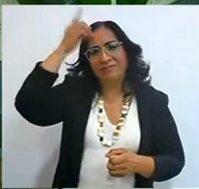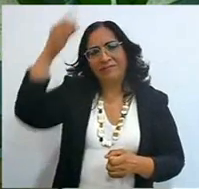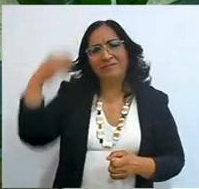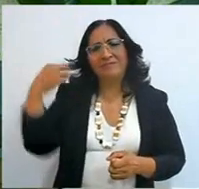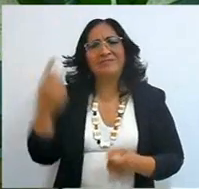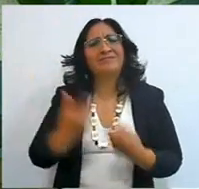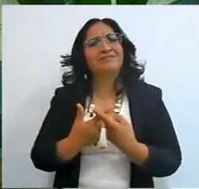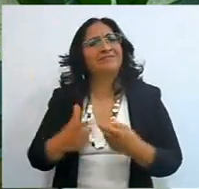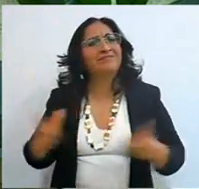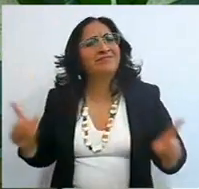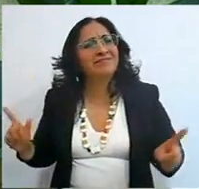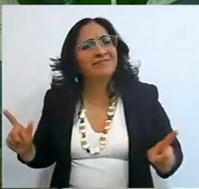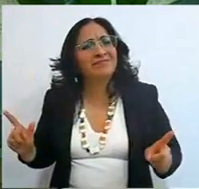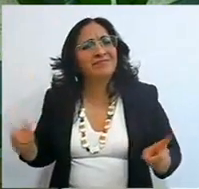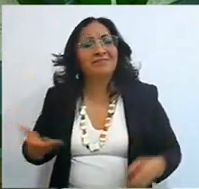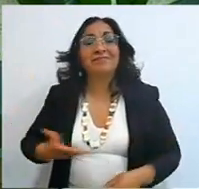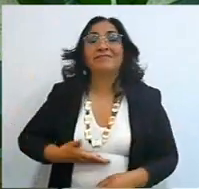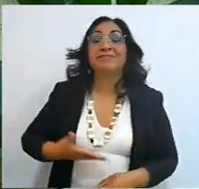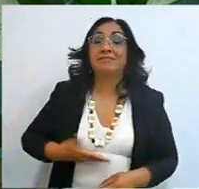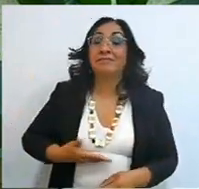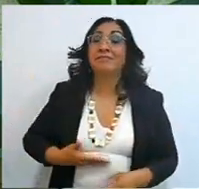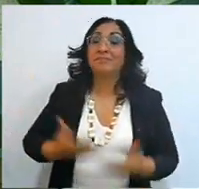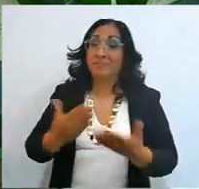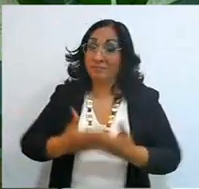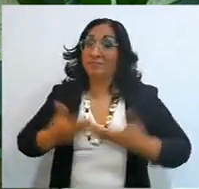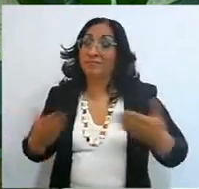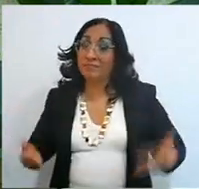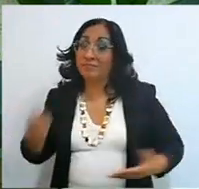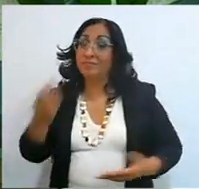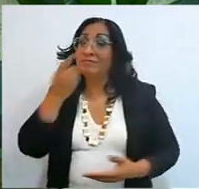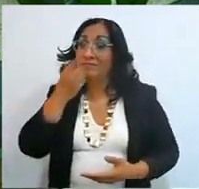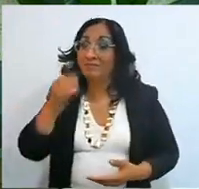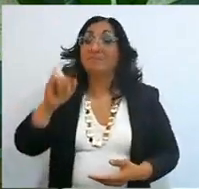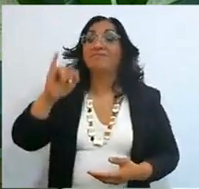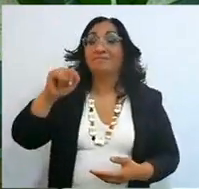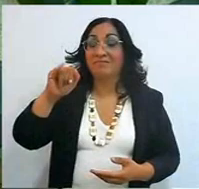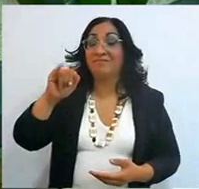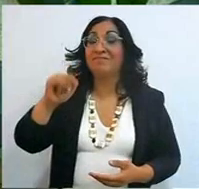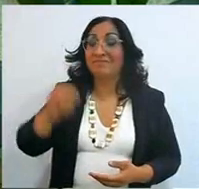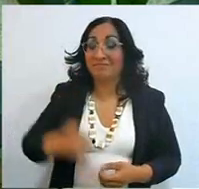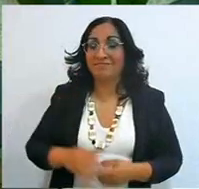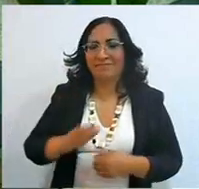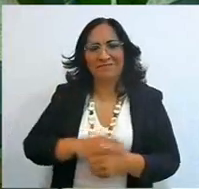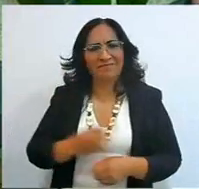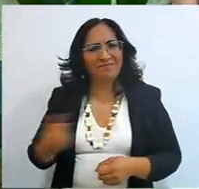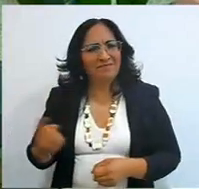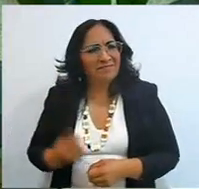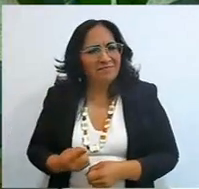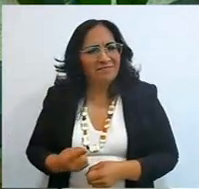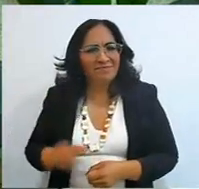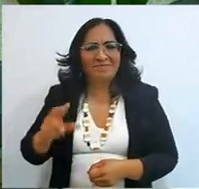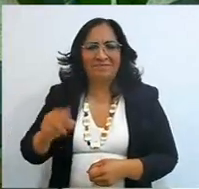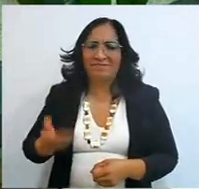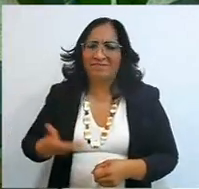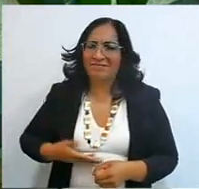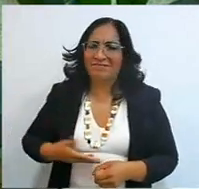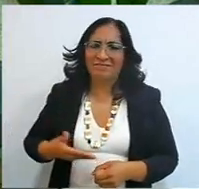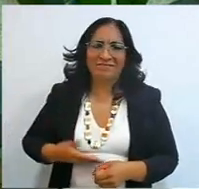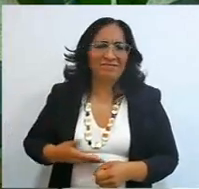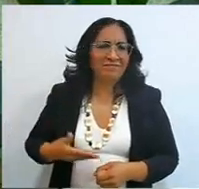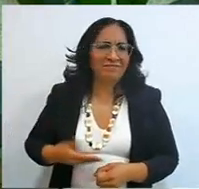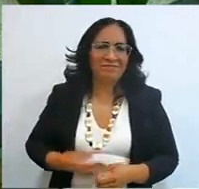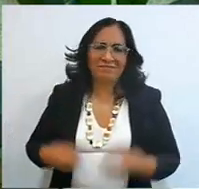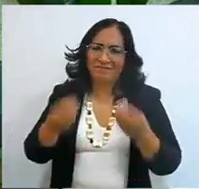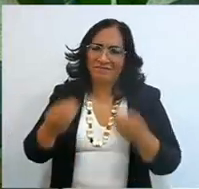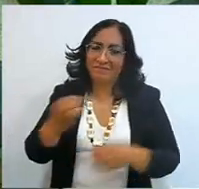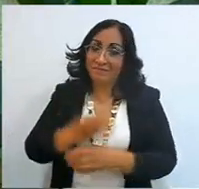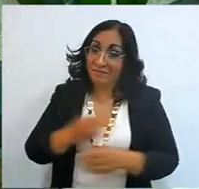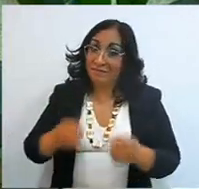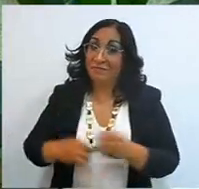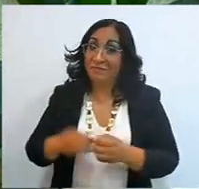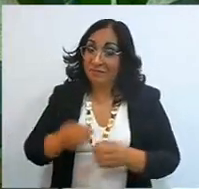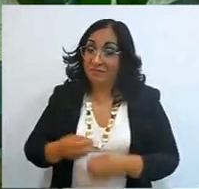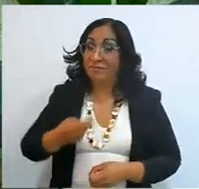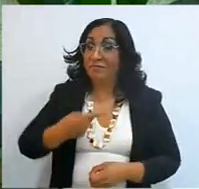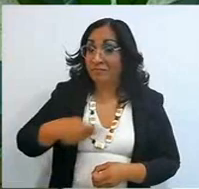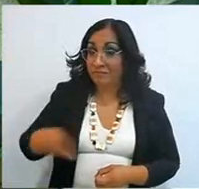and I said, now I can go out, because the weapons that I had were not carnal, but powerful in God,